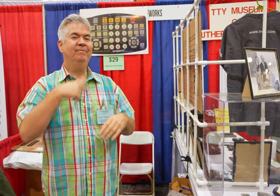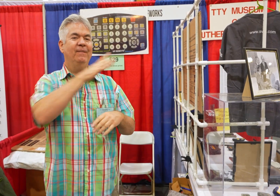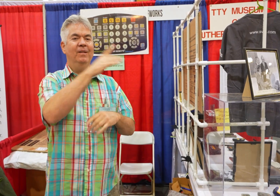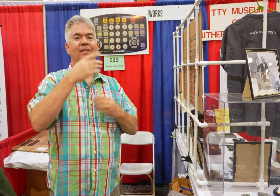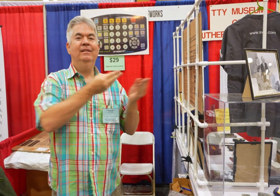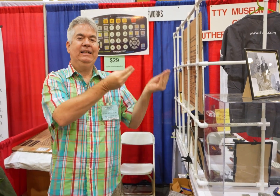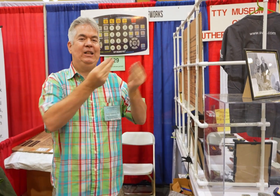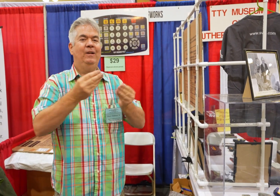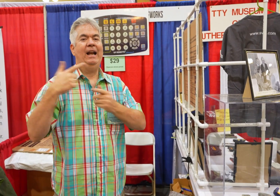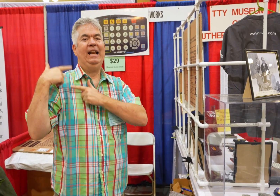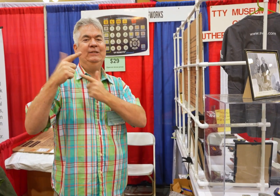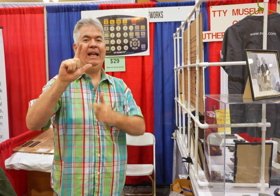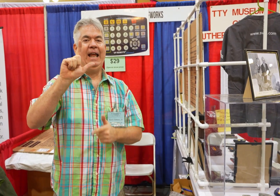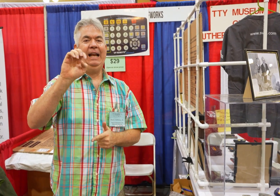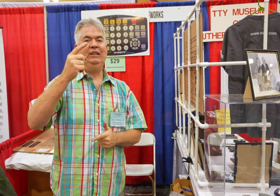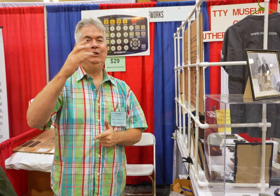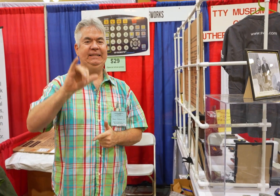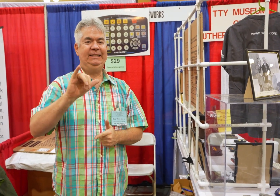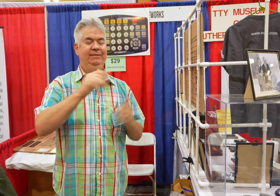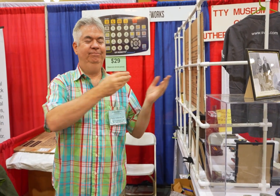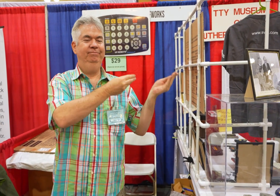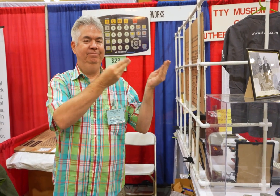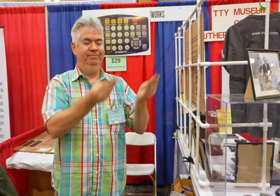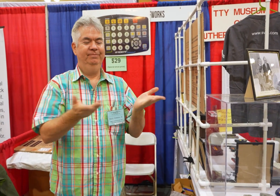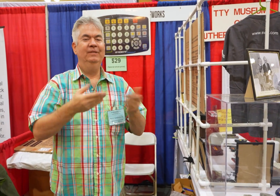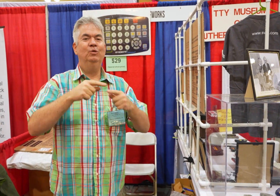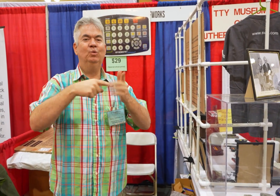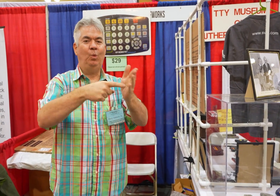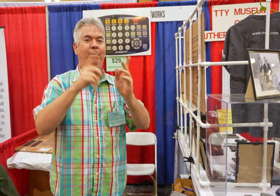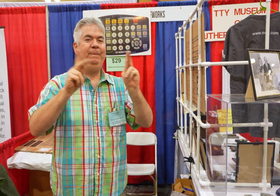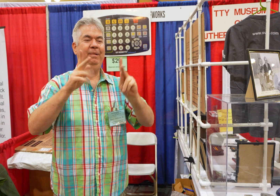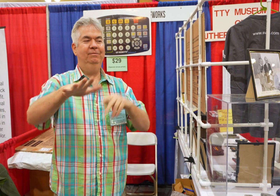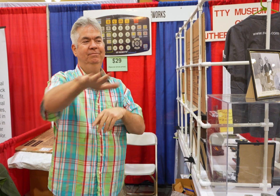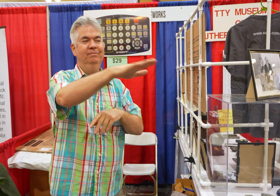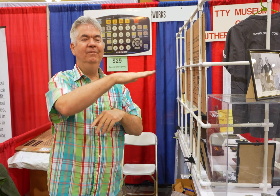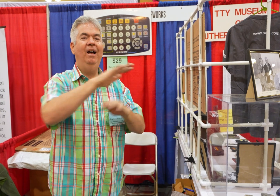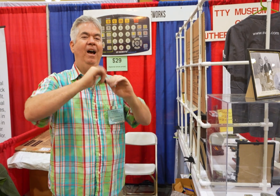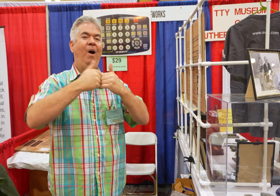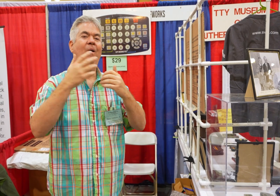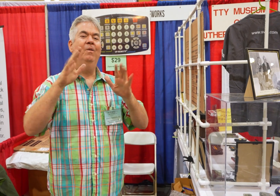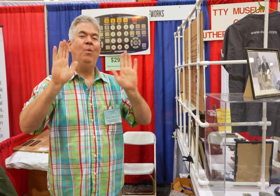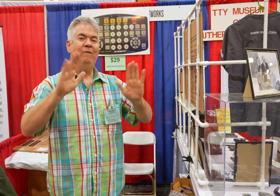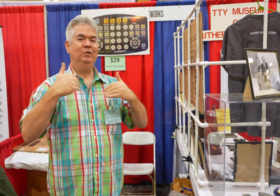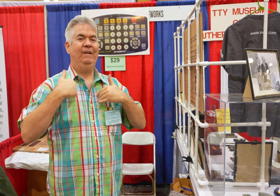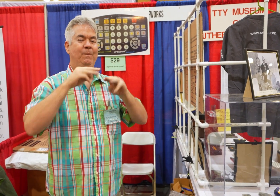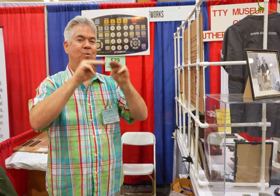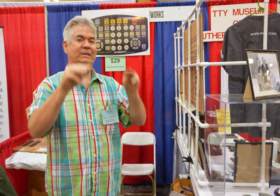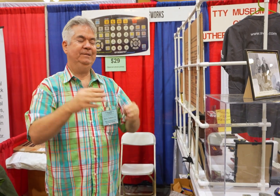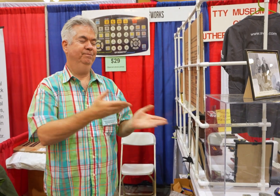These were passed down to me and I'm carrying on his legacy, showing people this wonderful museum.